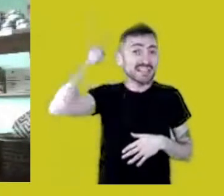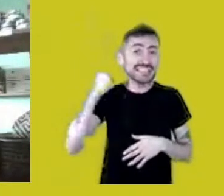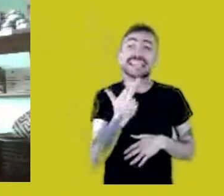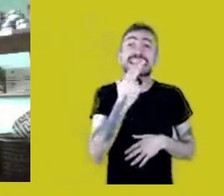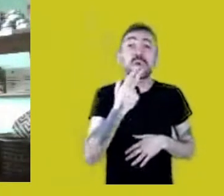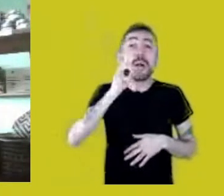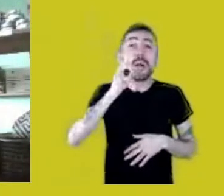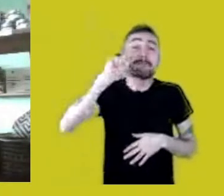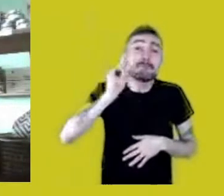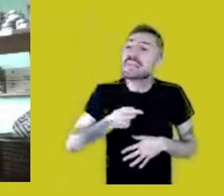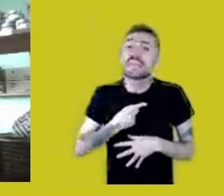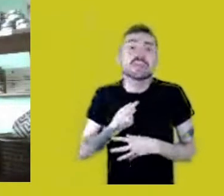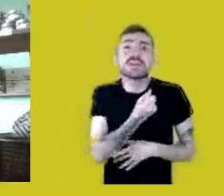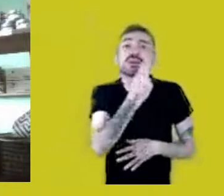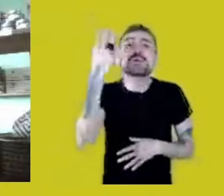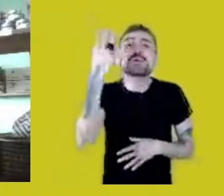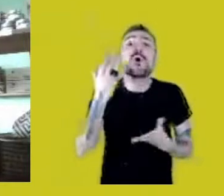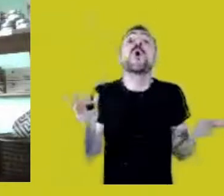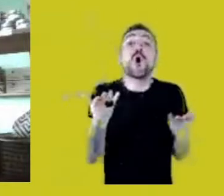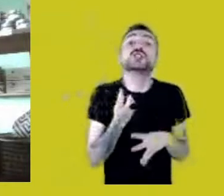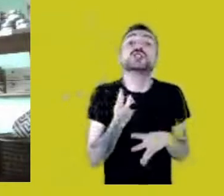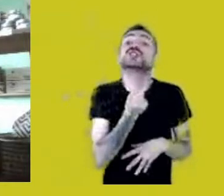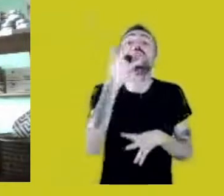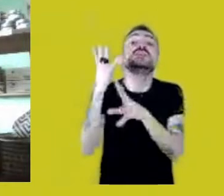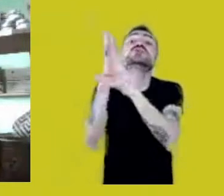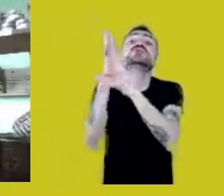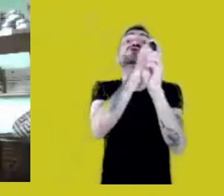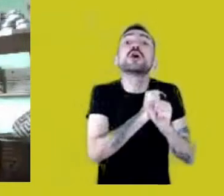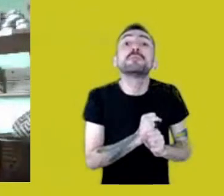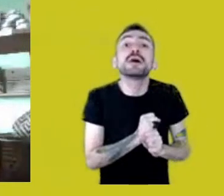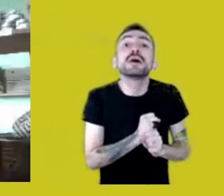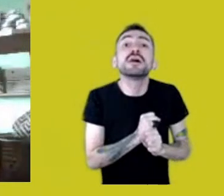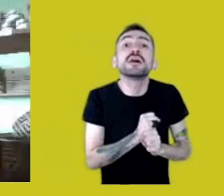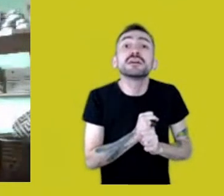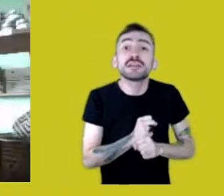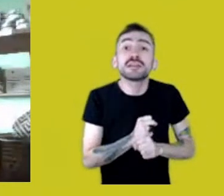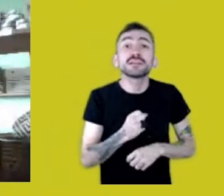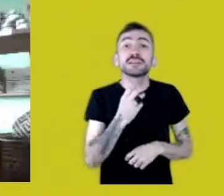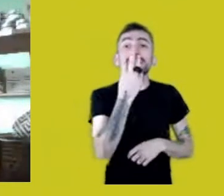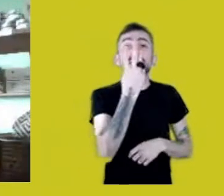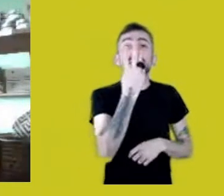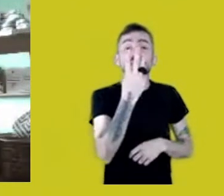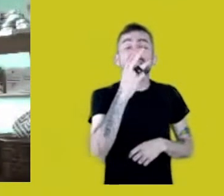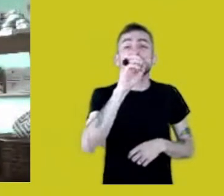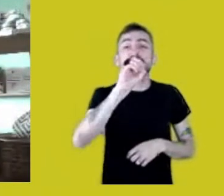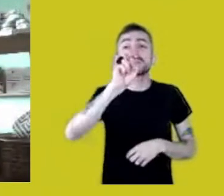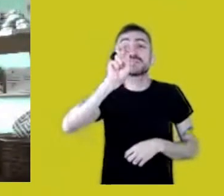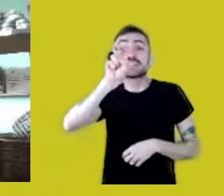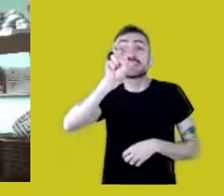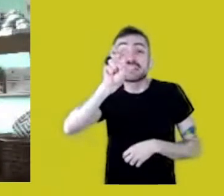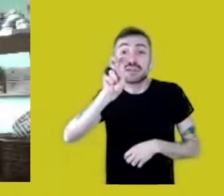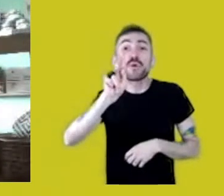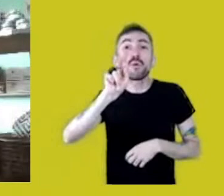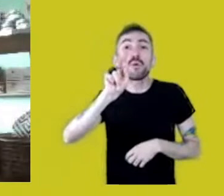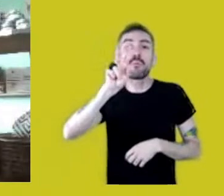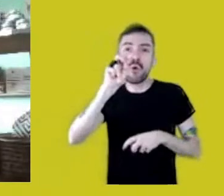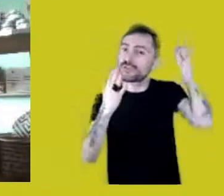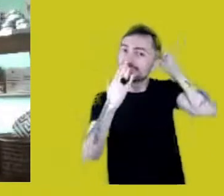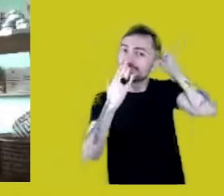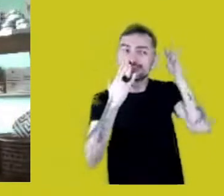How many are we today? 350 Native nations, survivors of a massacre.